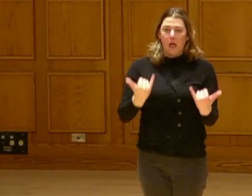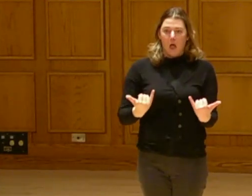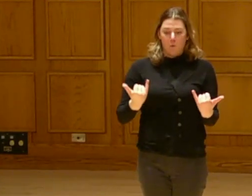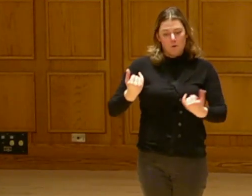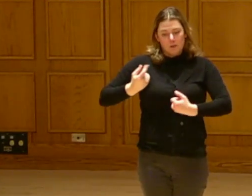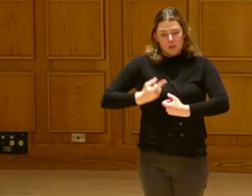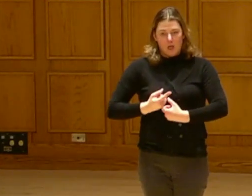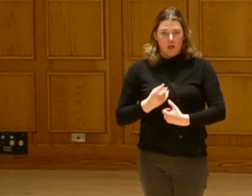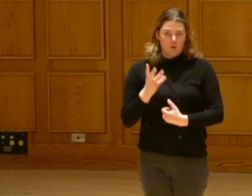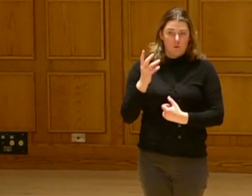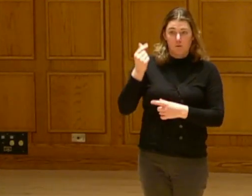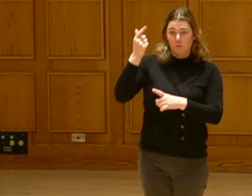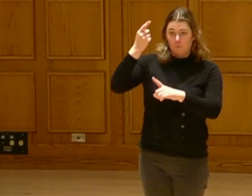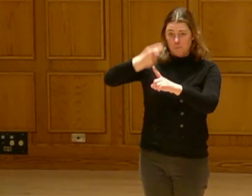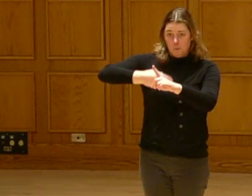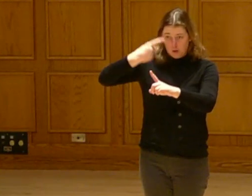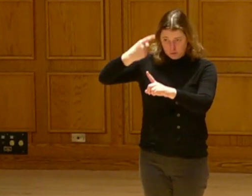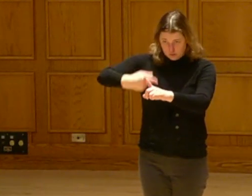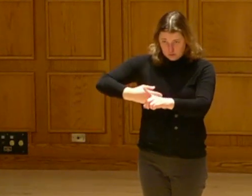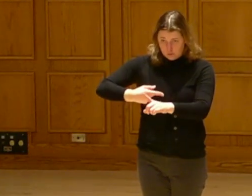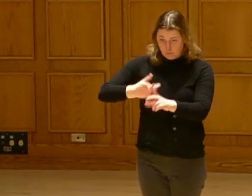It is what we can do today.